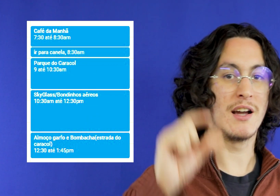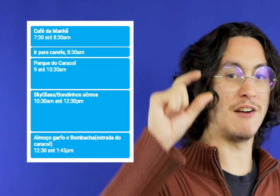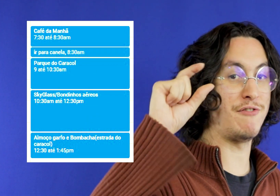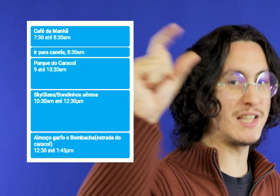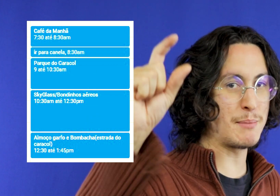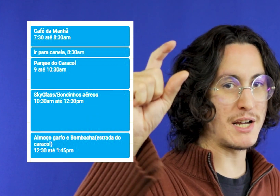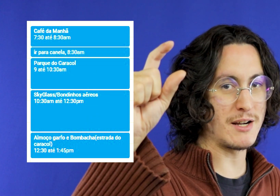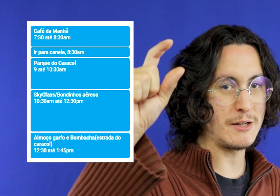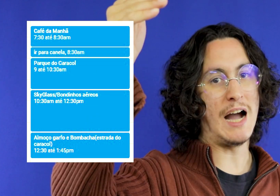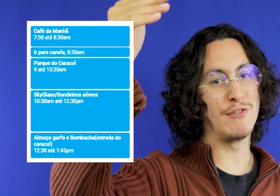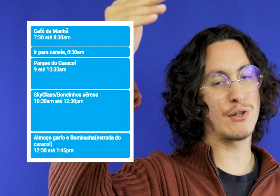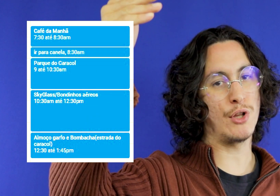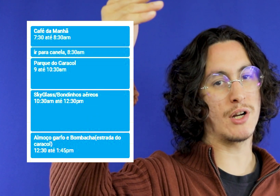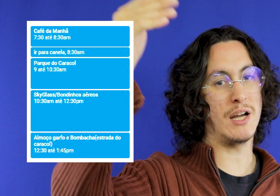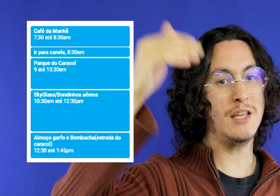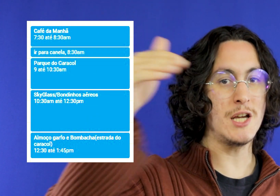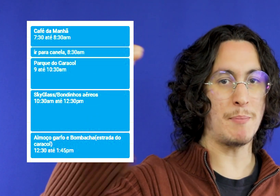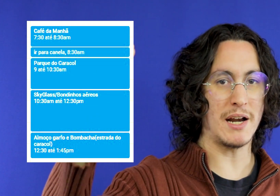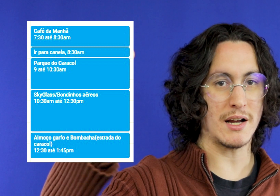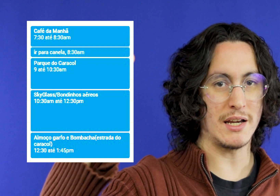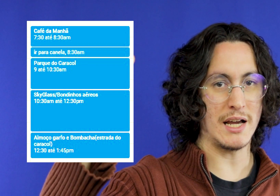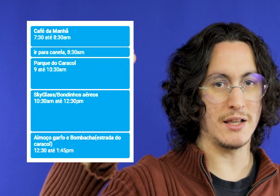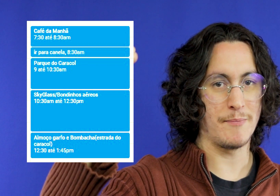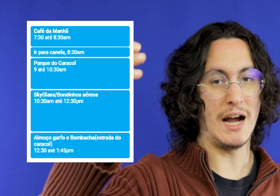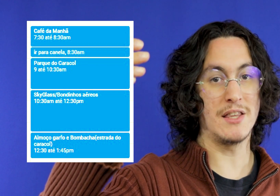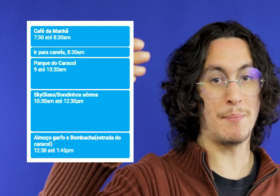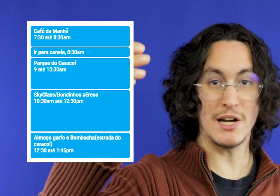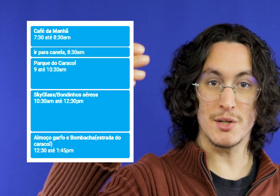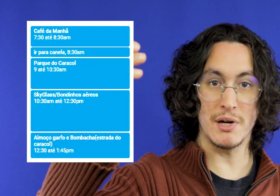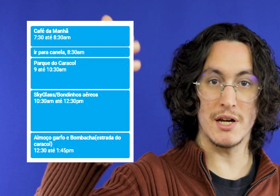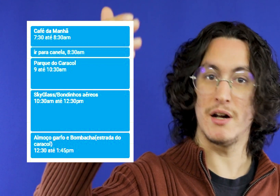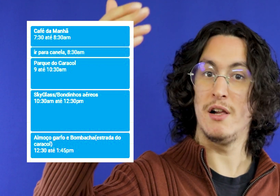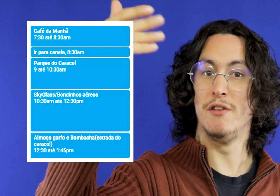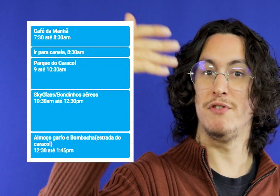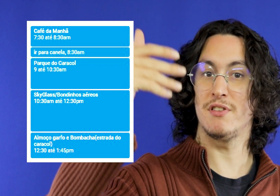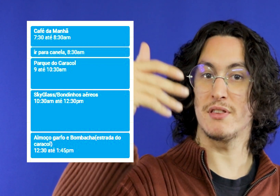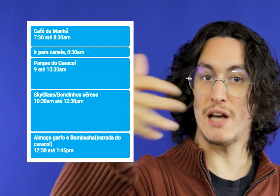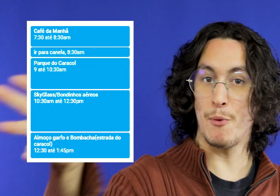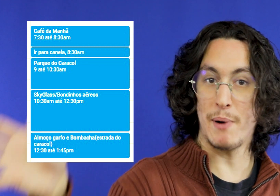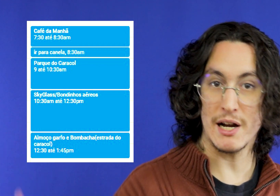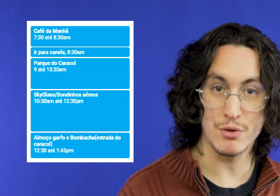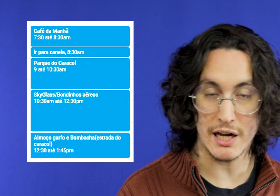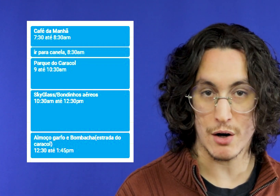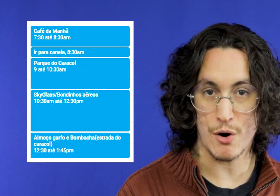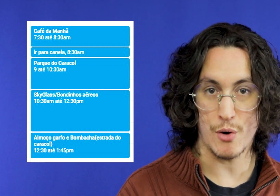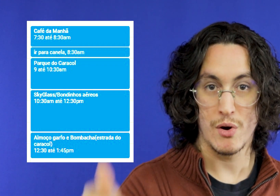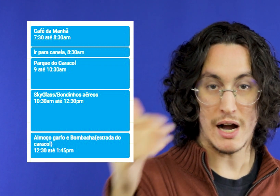like breakfast Then you put it to Cinnamon there in the part and in the morning visit the Parque do Caracol